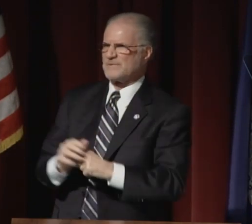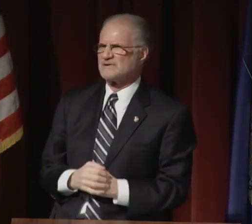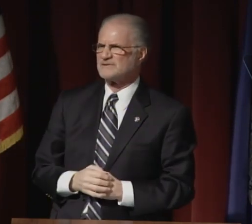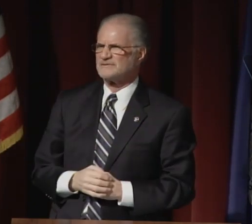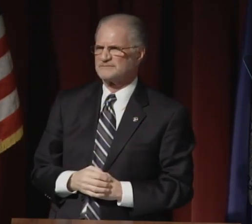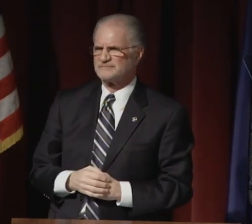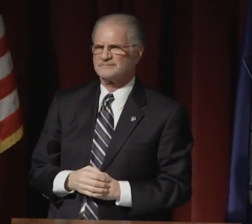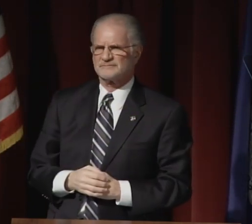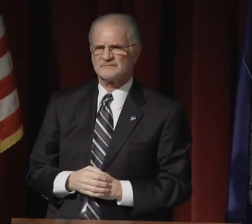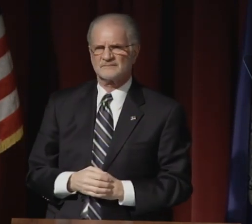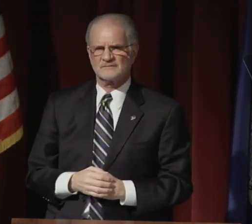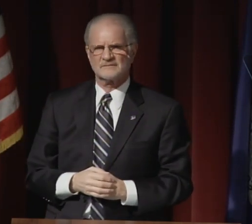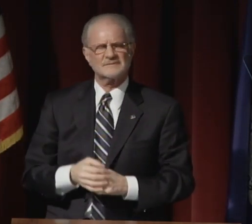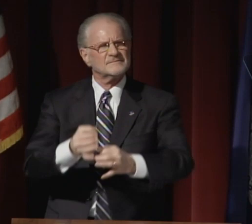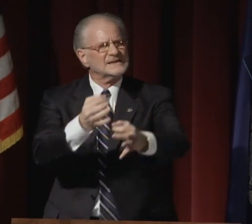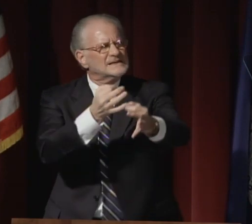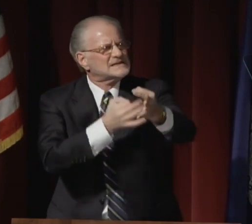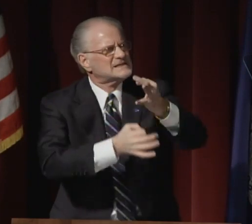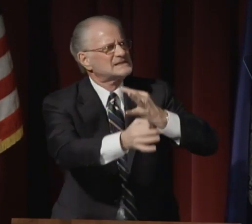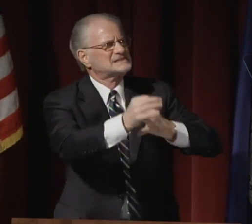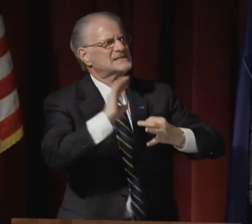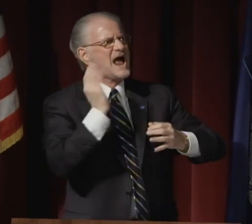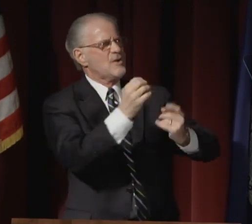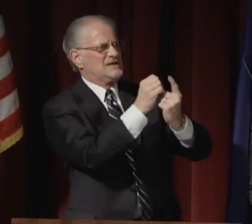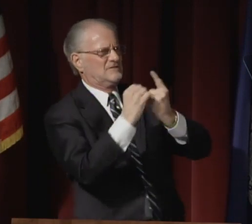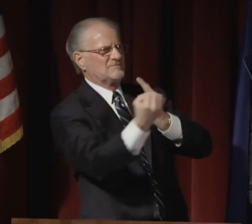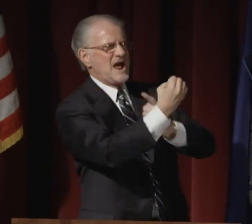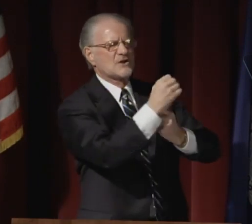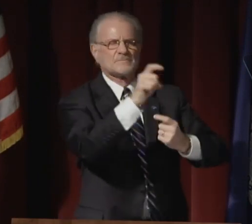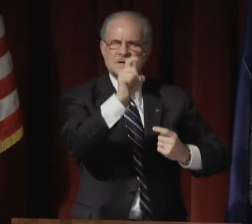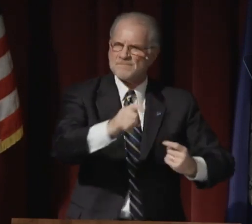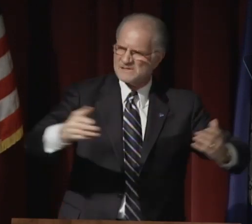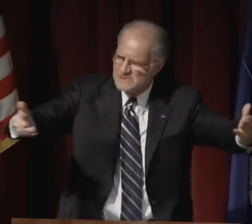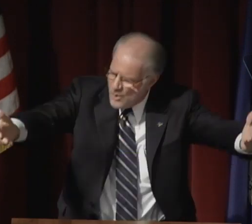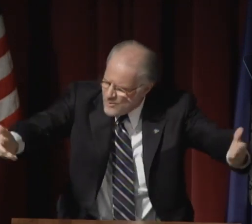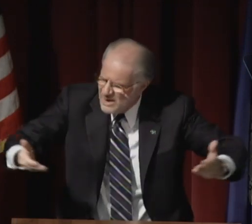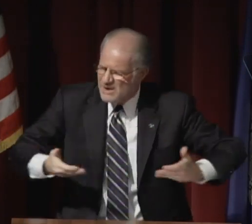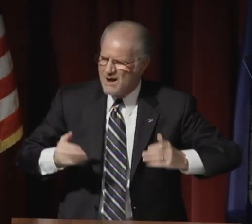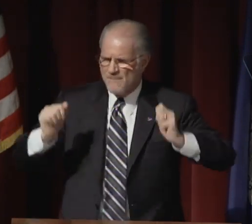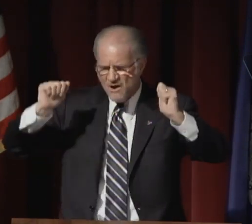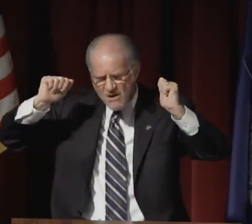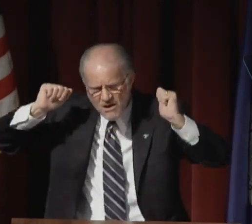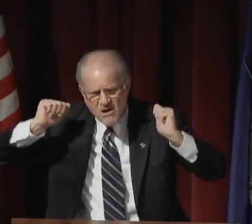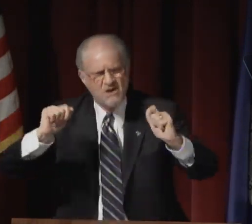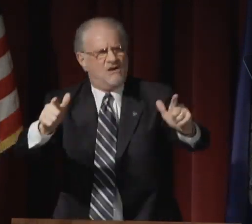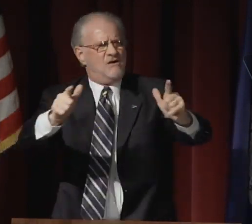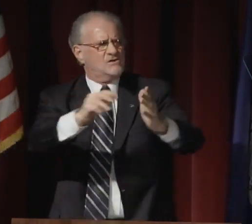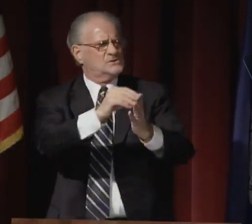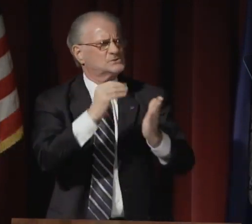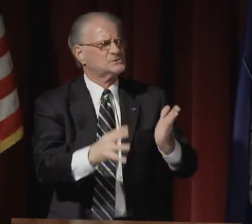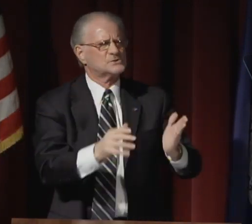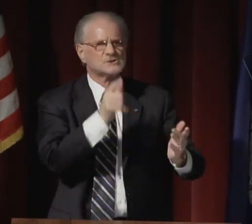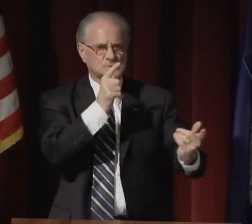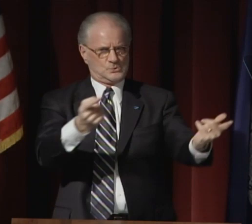We will not allow that to happen. Instead, our environment must welcome